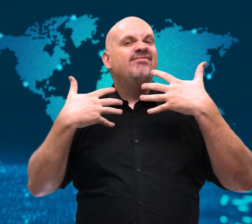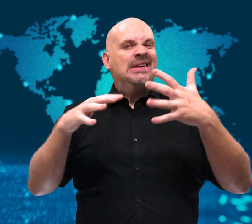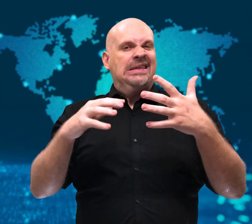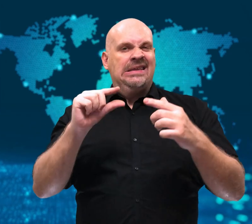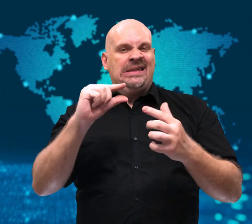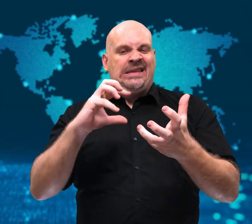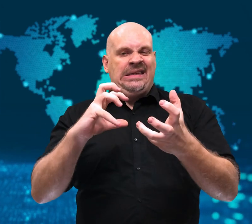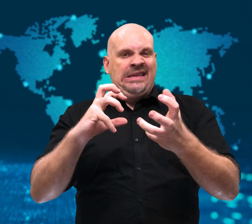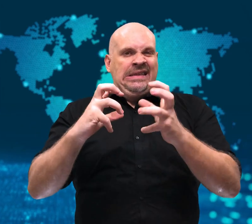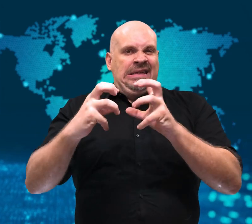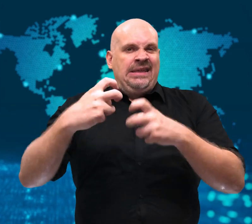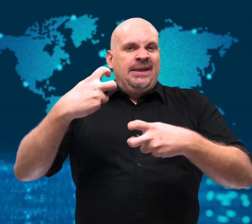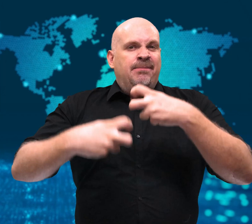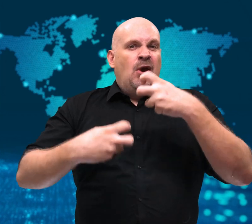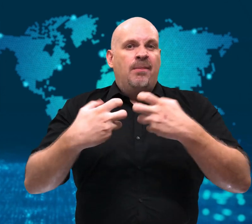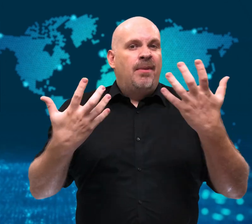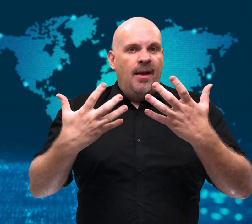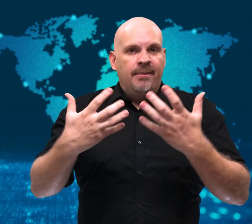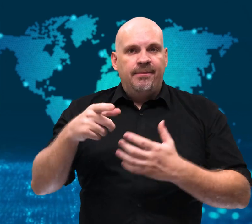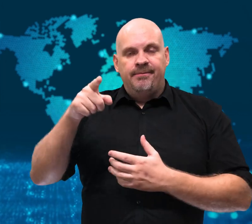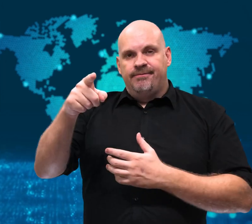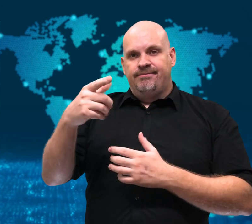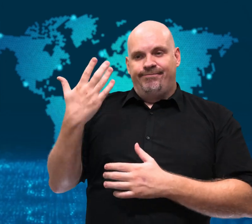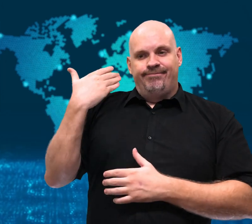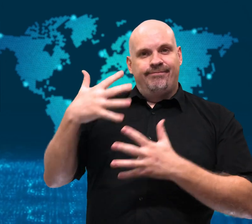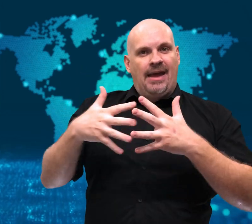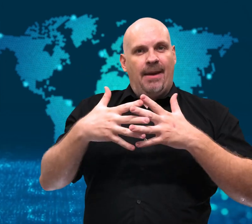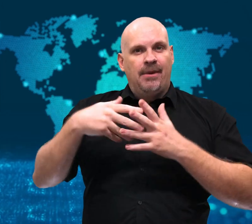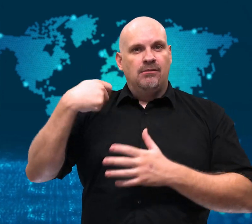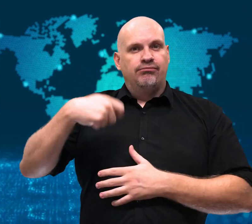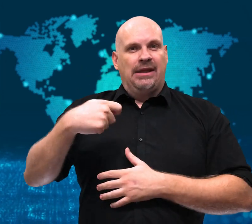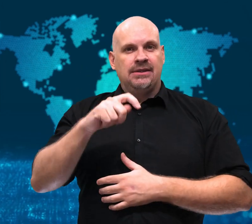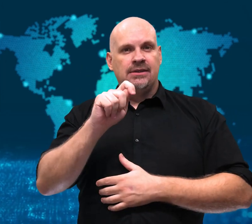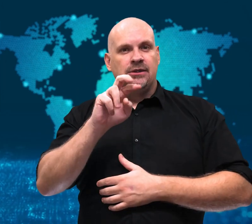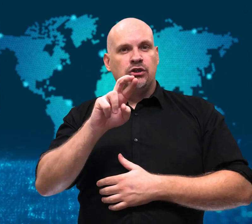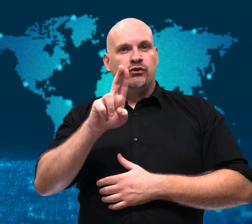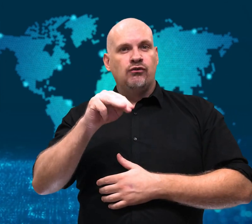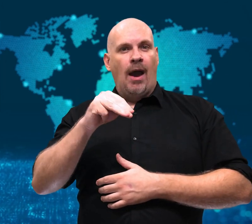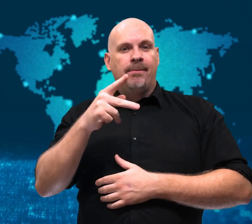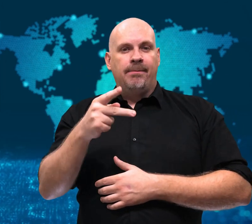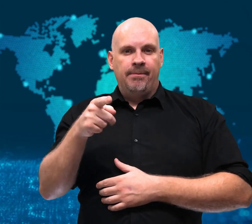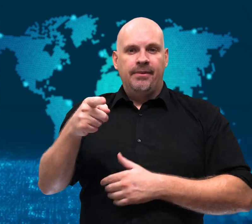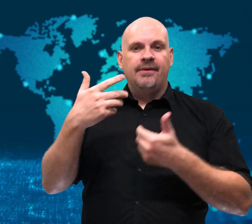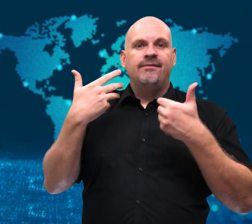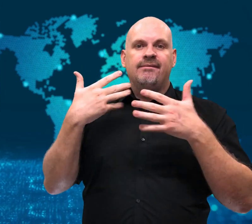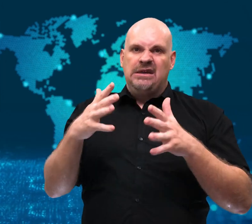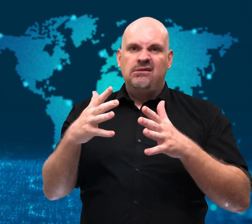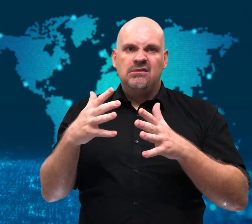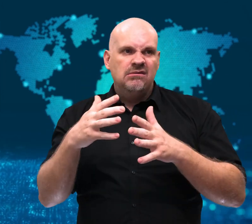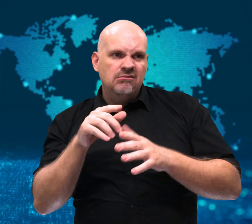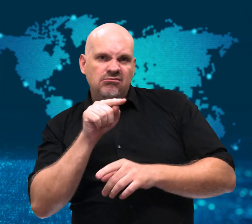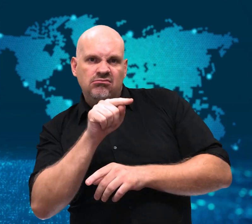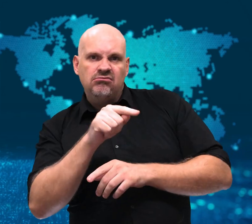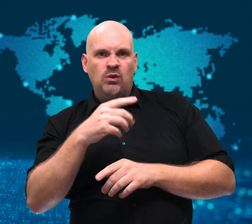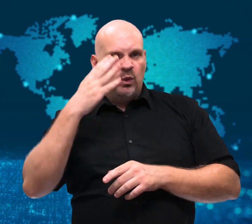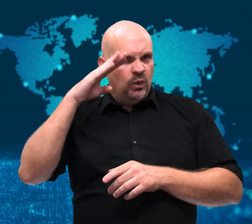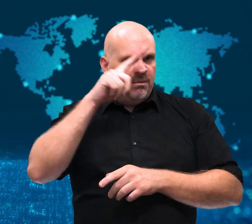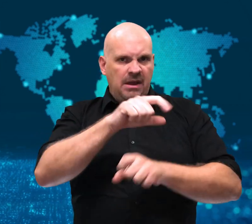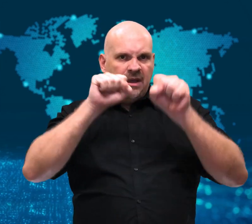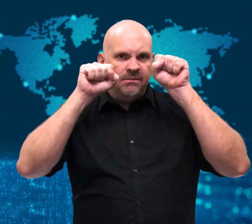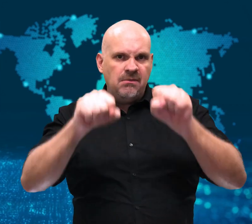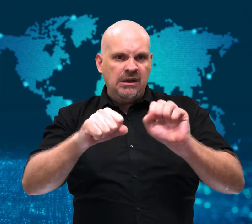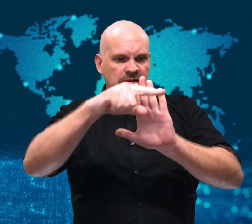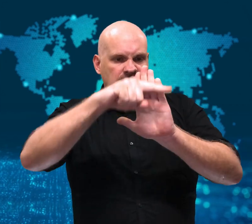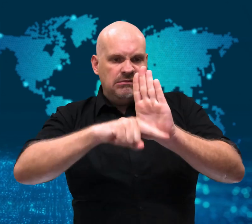strained after the former US President Trump pressured the